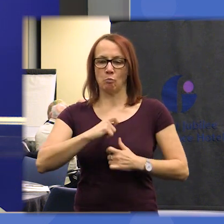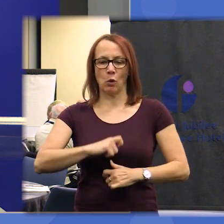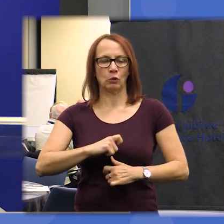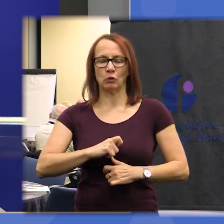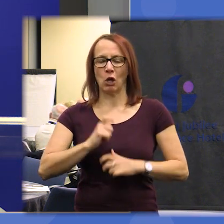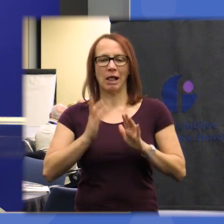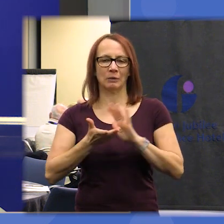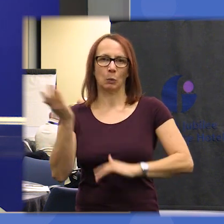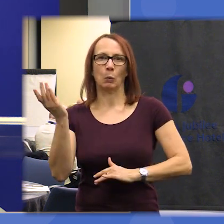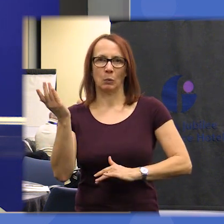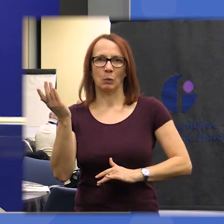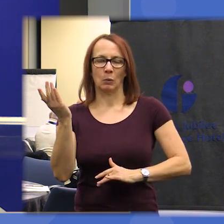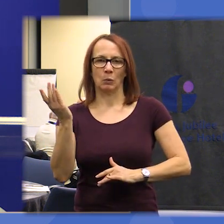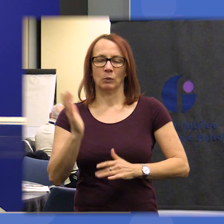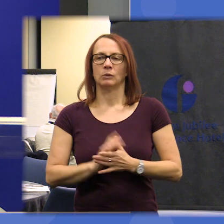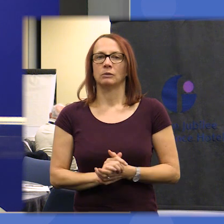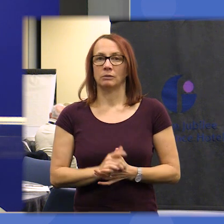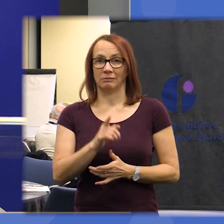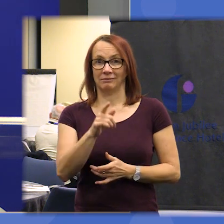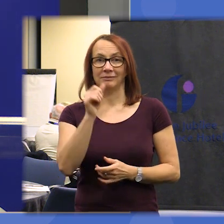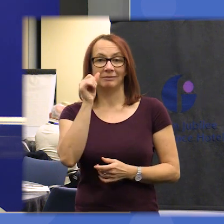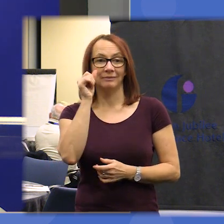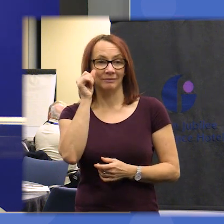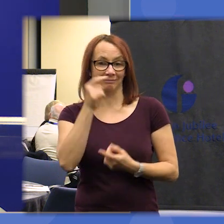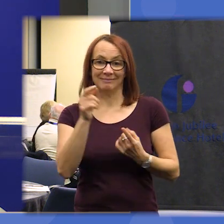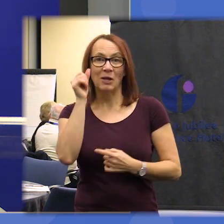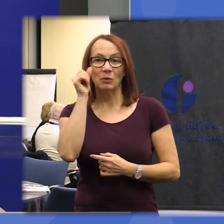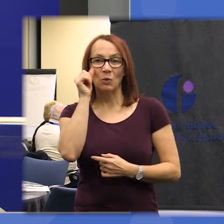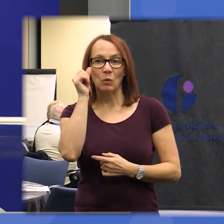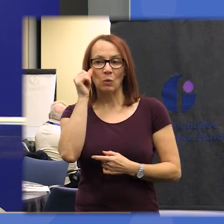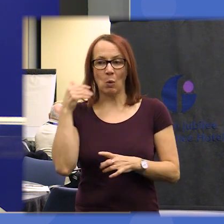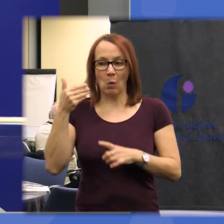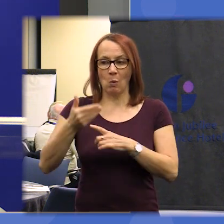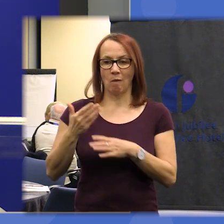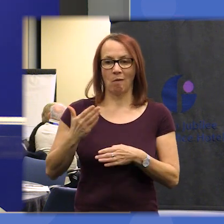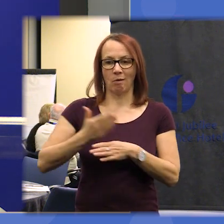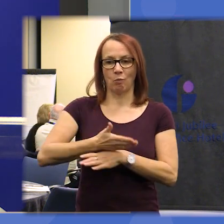today however as you know all the work that we are doing is being gathered on